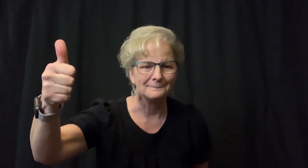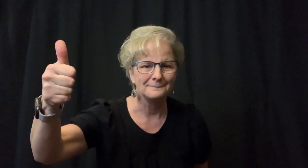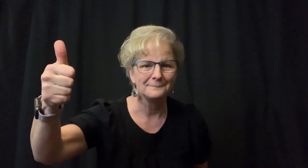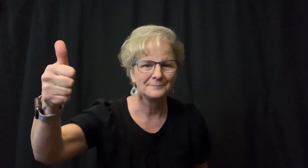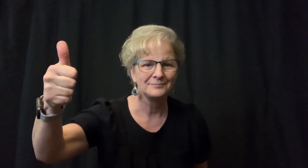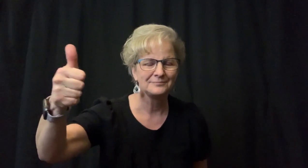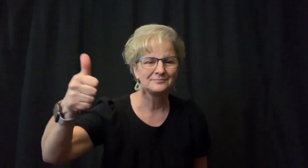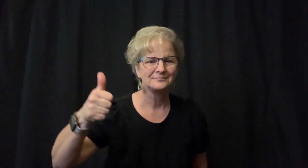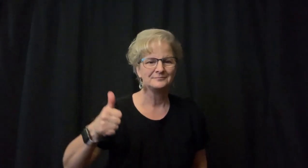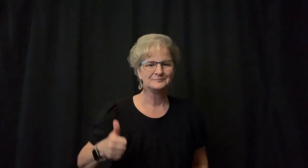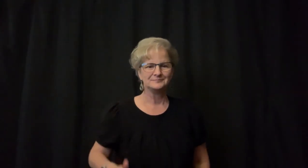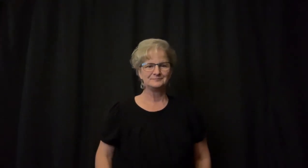what you are talking about when we play.